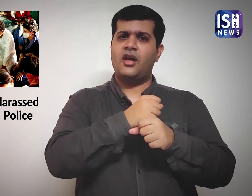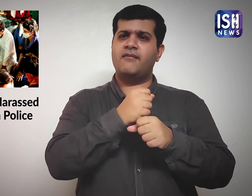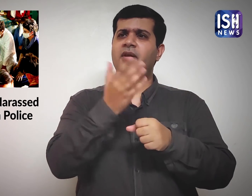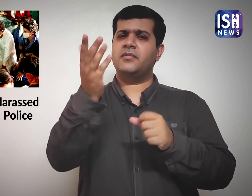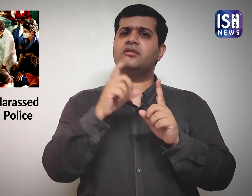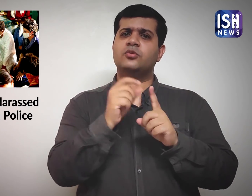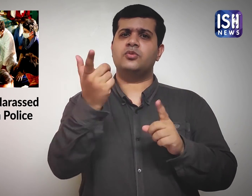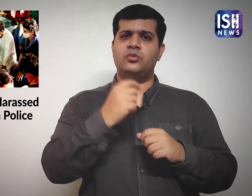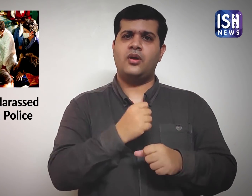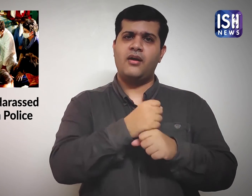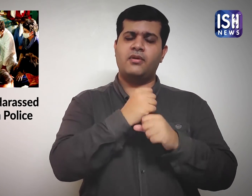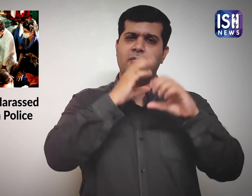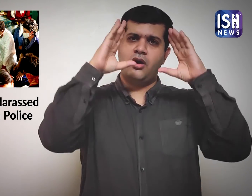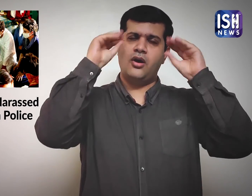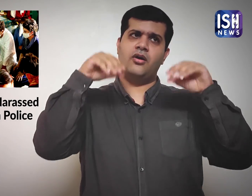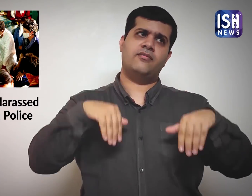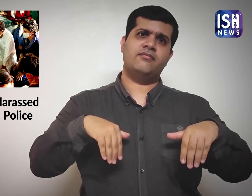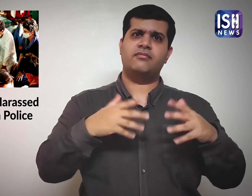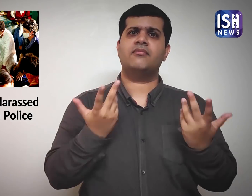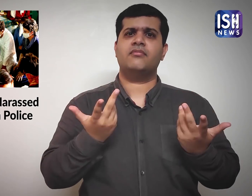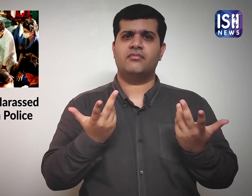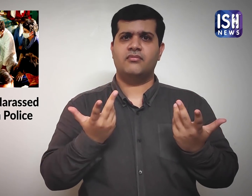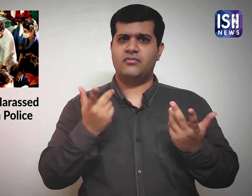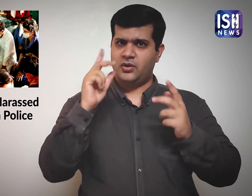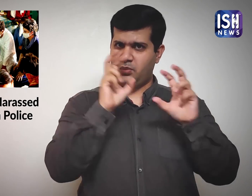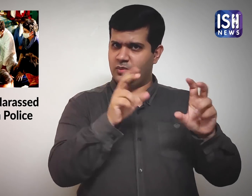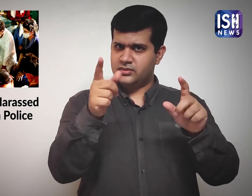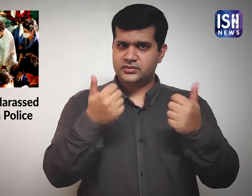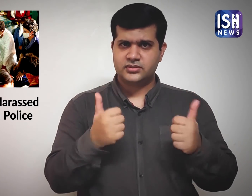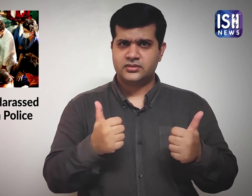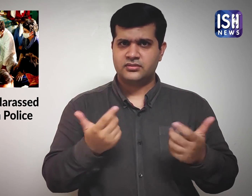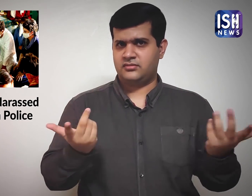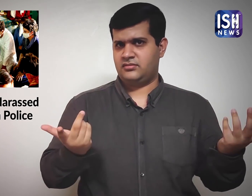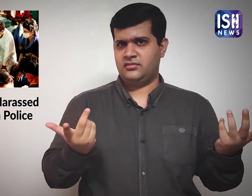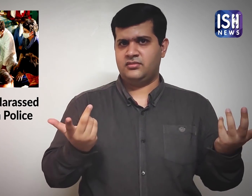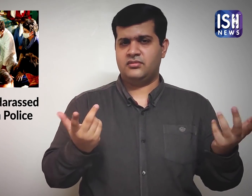What is the government doing?